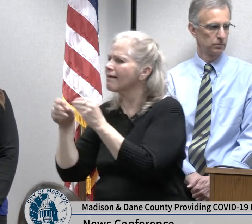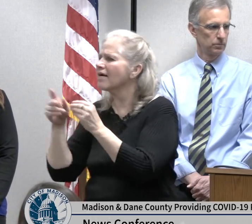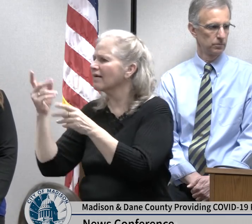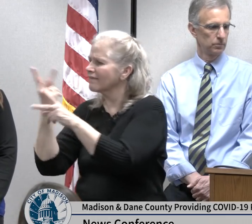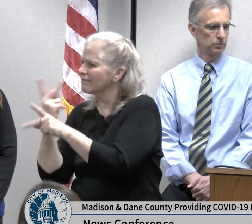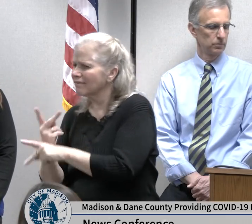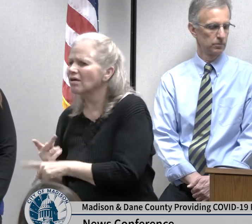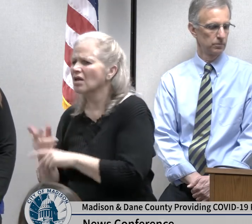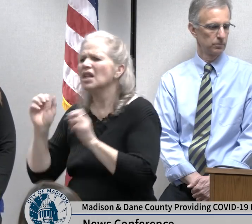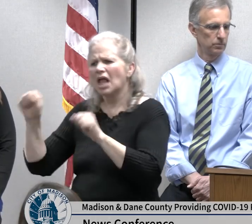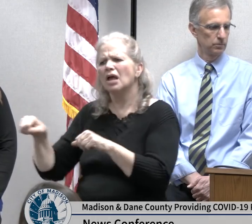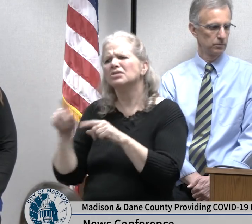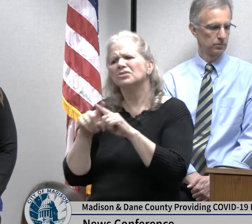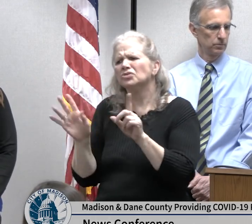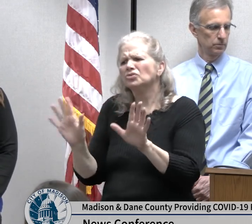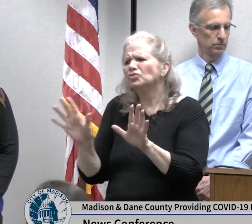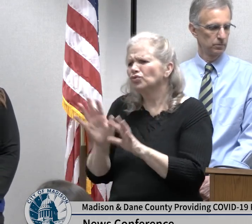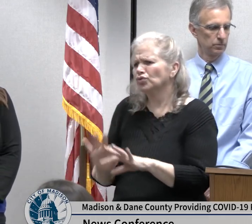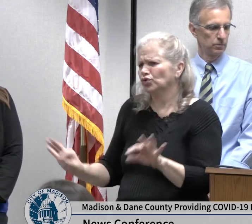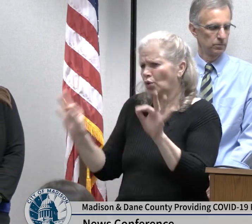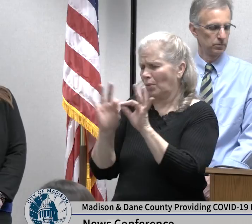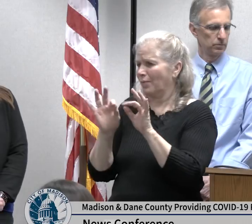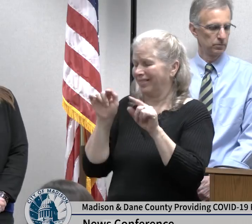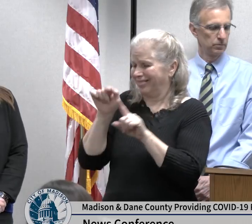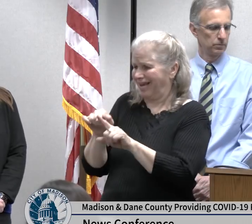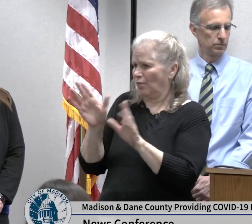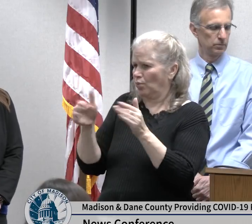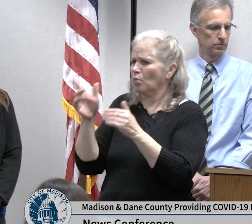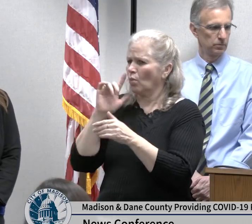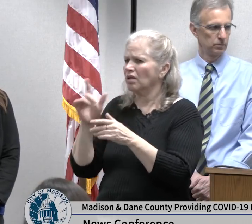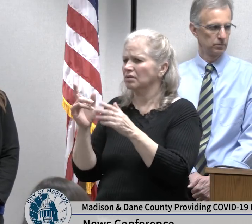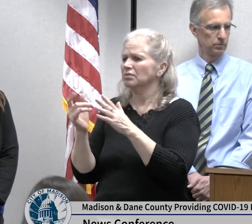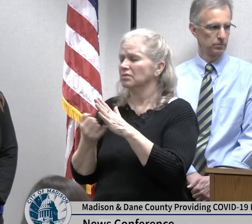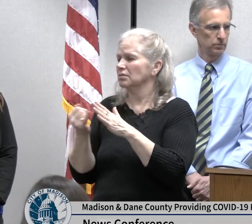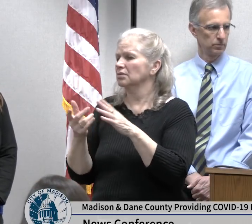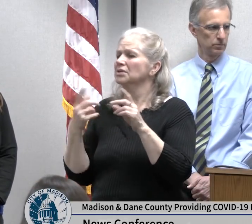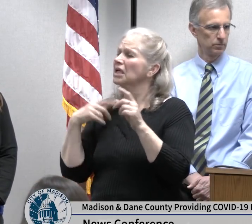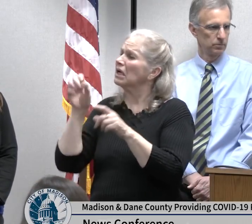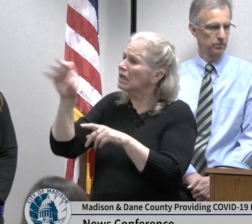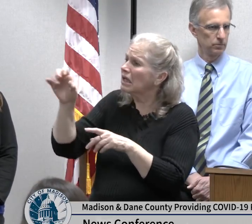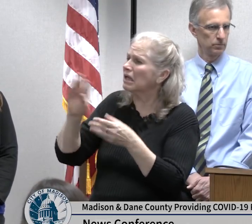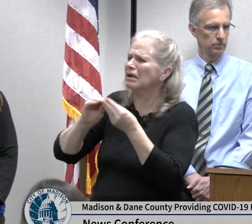of capacity building I do feel that with the emerging literature surrounding what